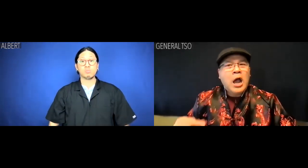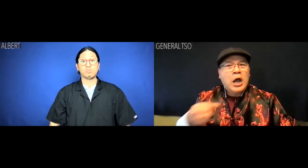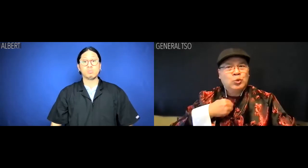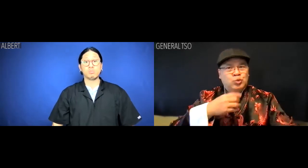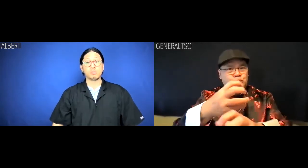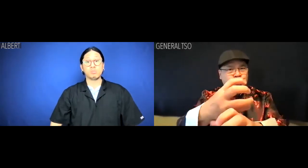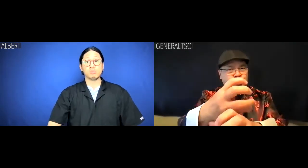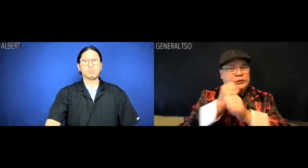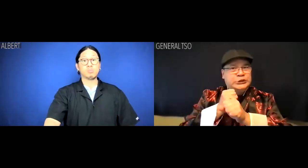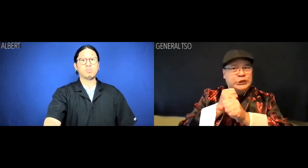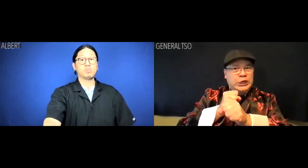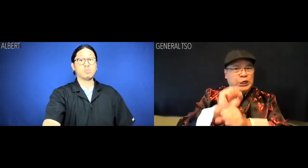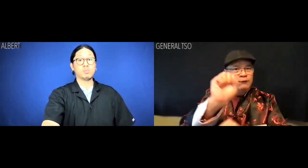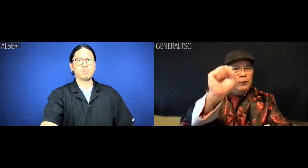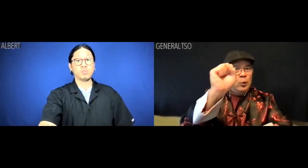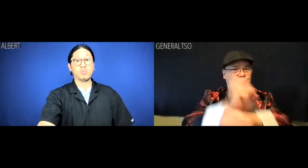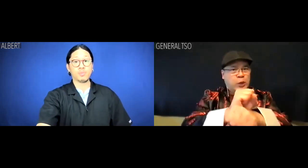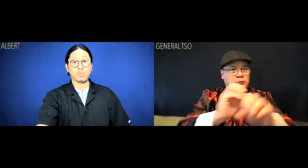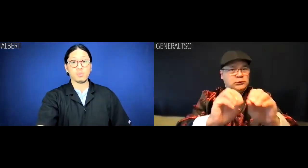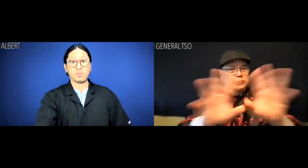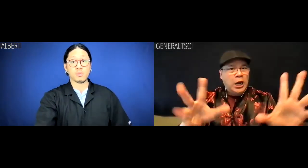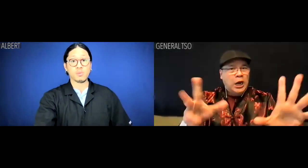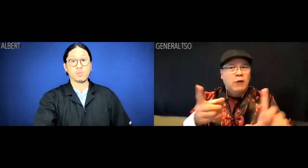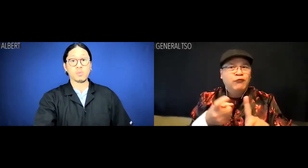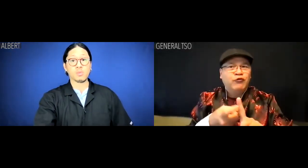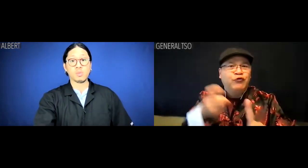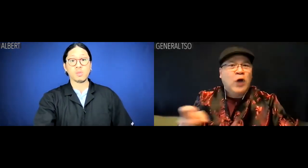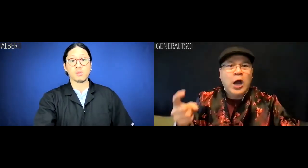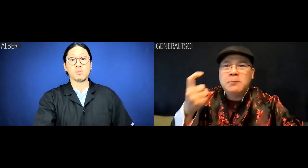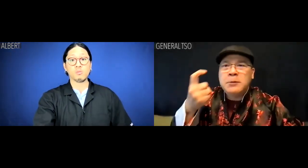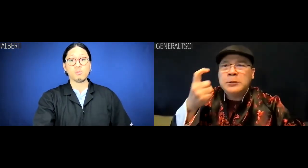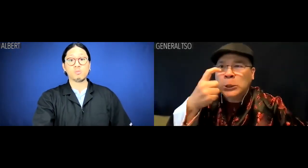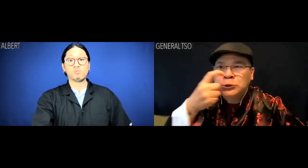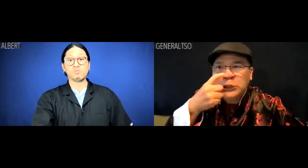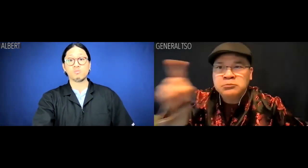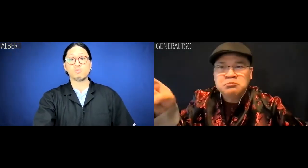General Tso: I received your work clearances from Tzi Chuan.